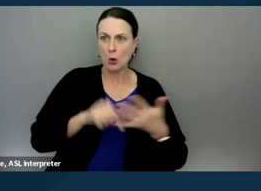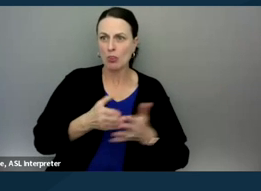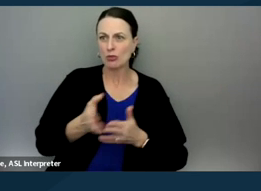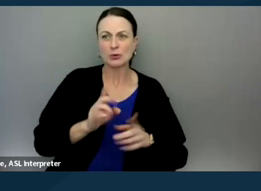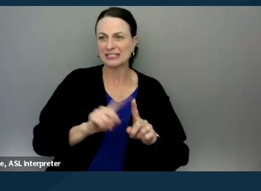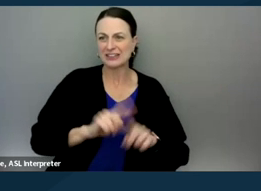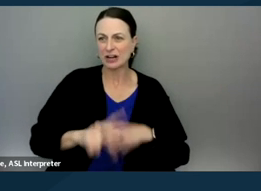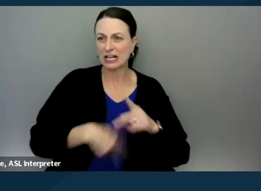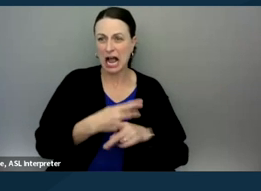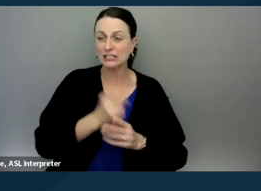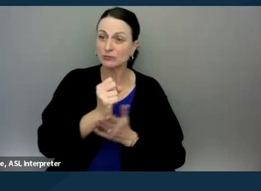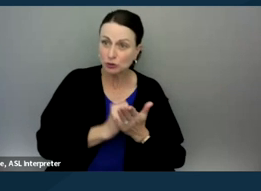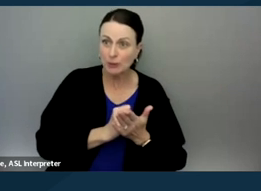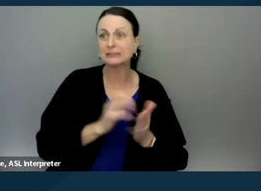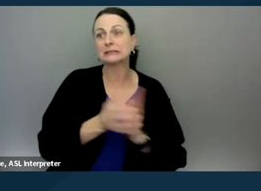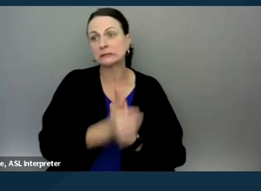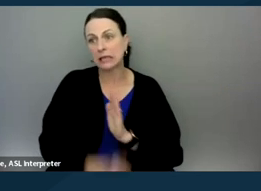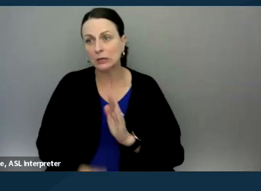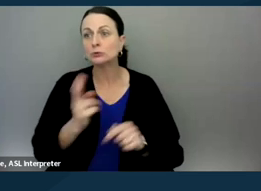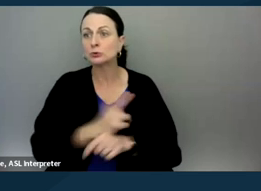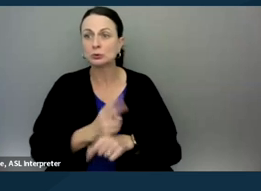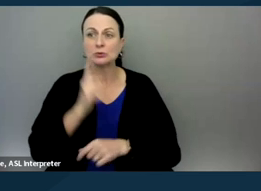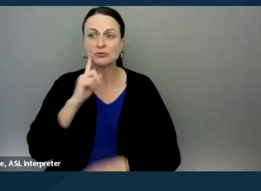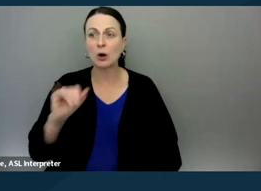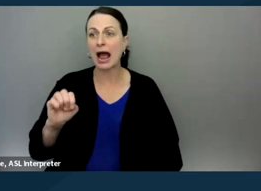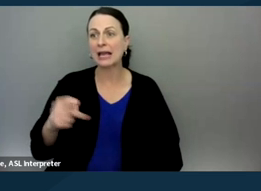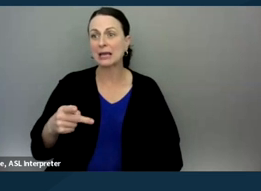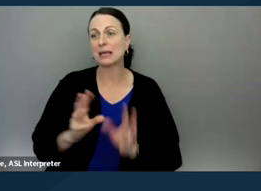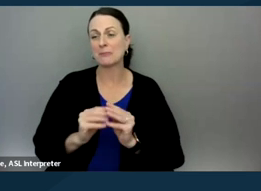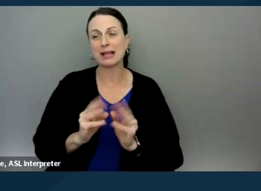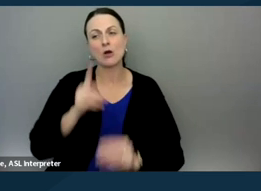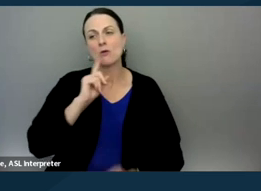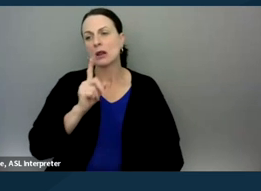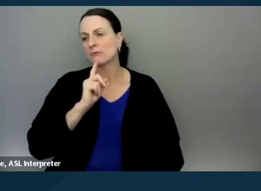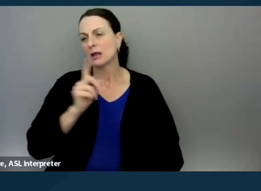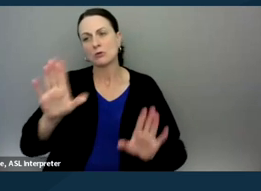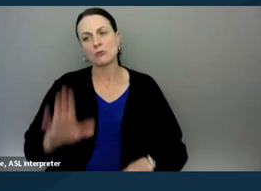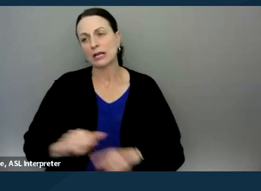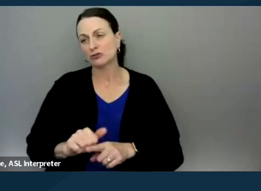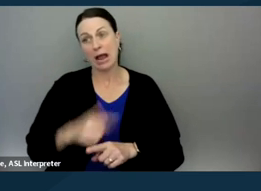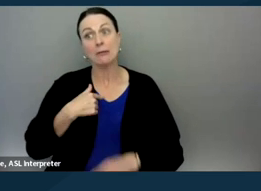and skills that parent advocates can use in IEP meetings. It's a really, really great training. I've gone to it now multiple times